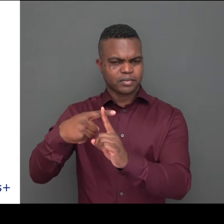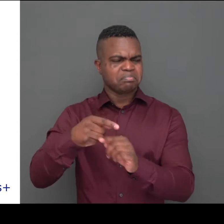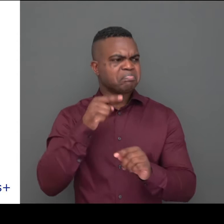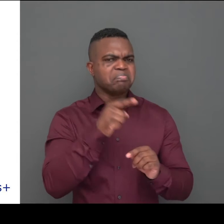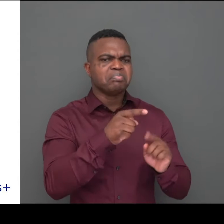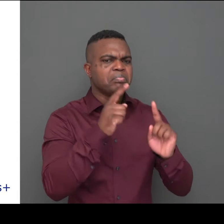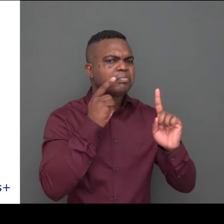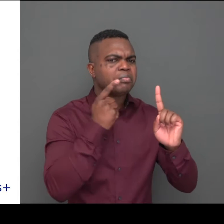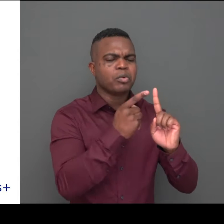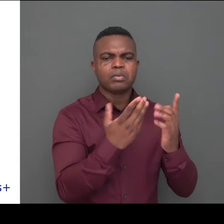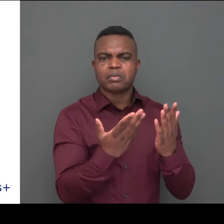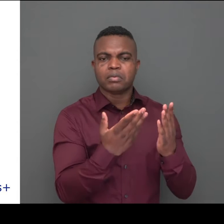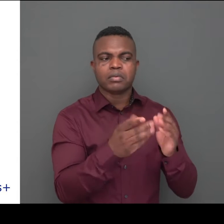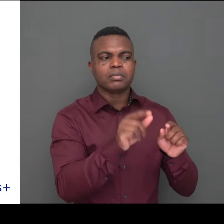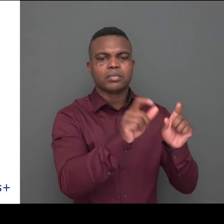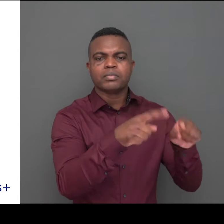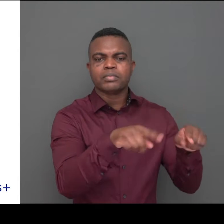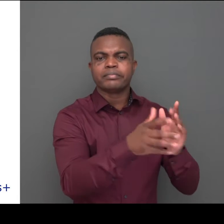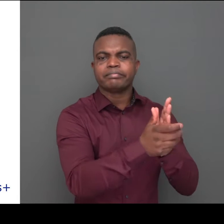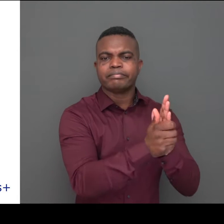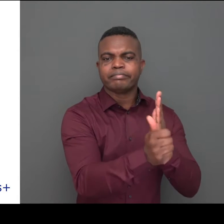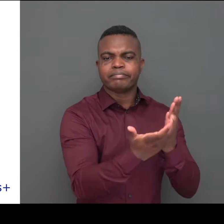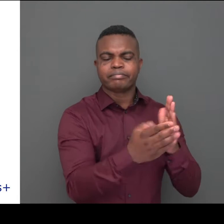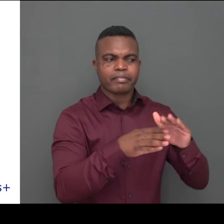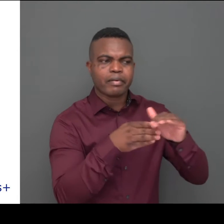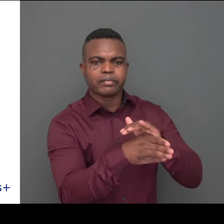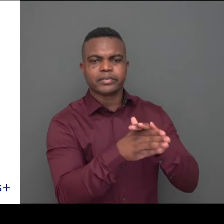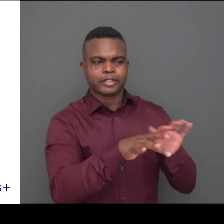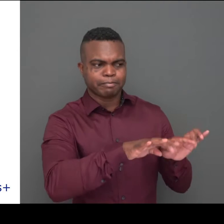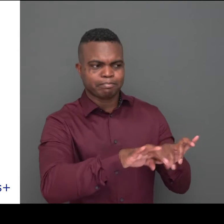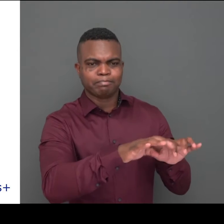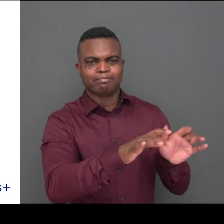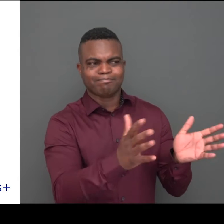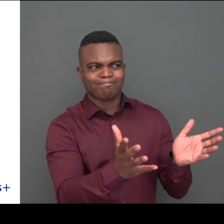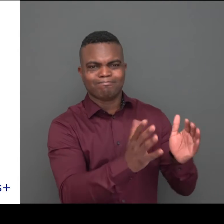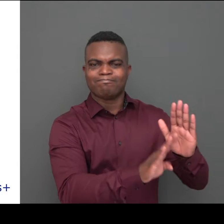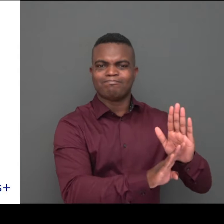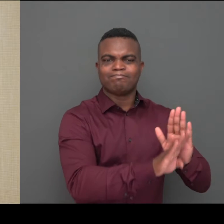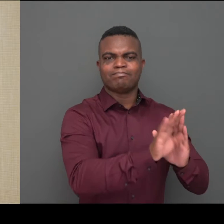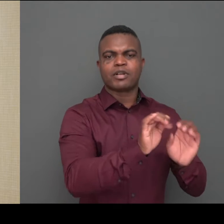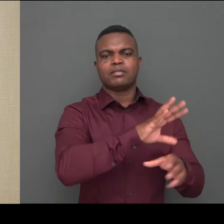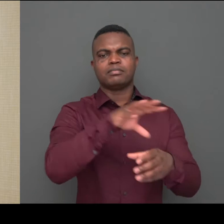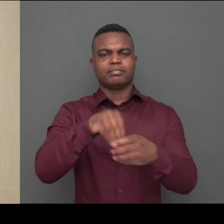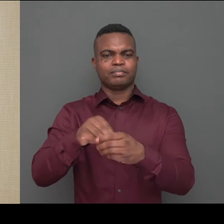skills in accessibility so that they can fully participate in the digital society. Hi